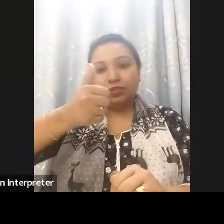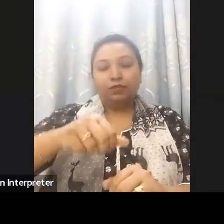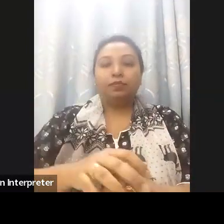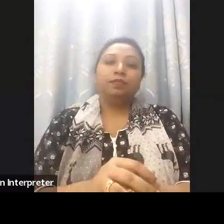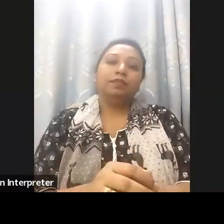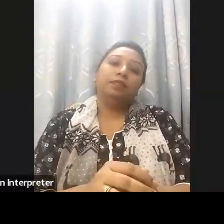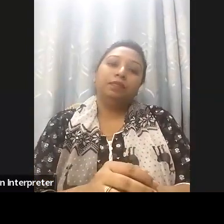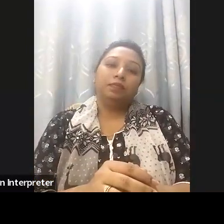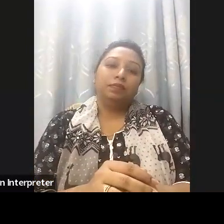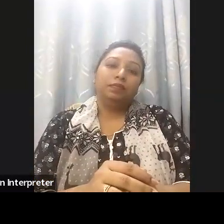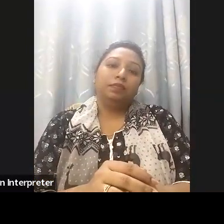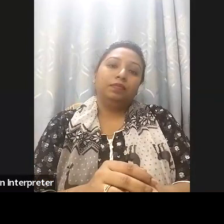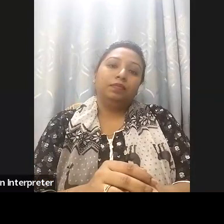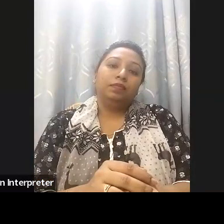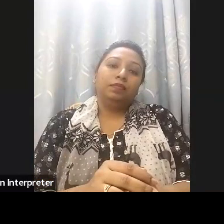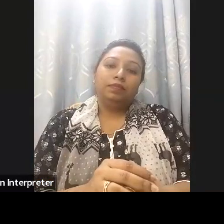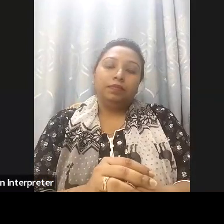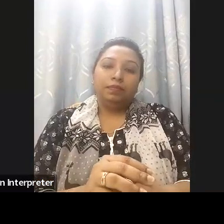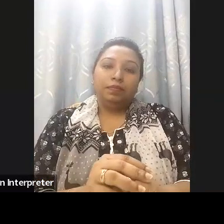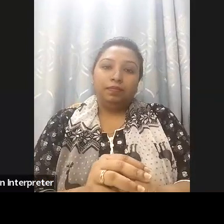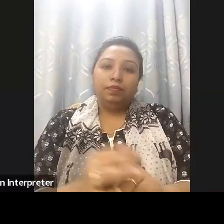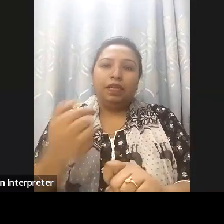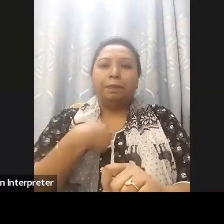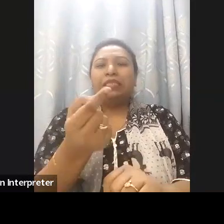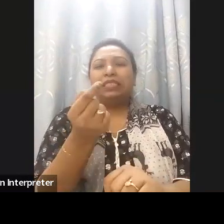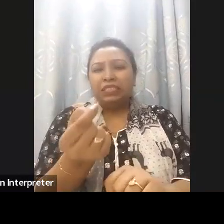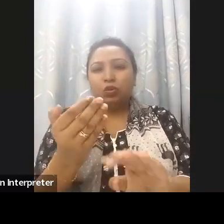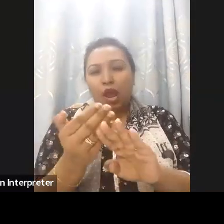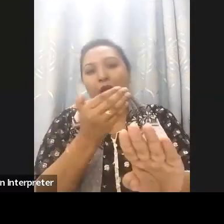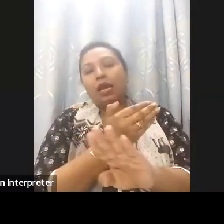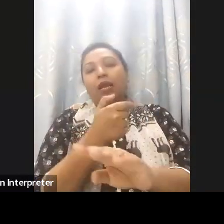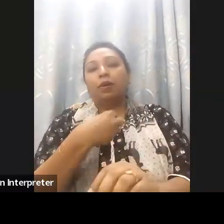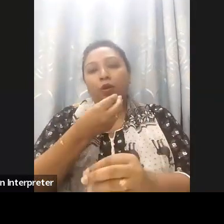proceed further I would like to take a moment to acknowledge and express our gratitudes to the